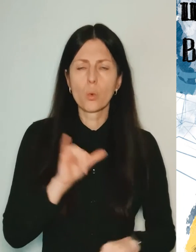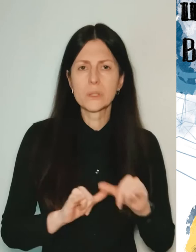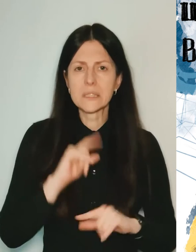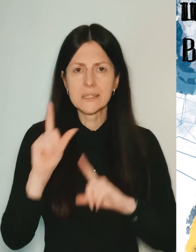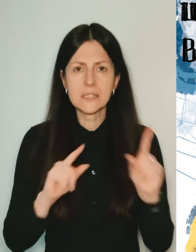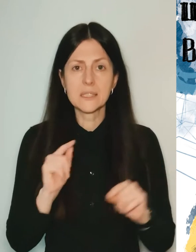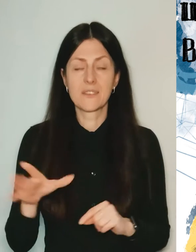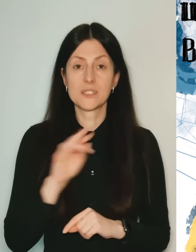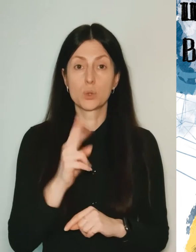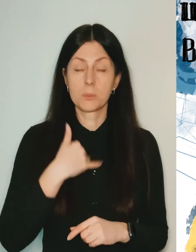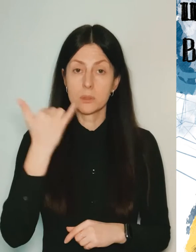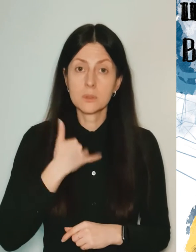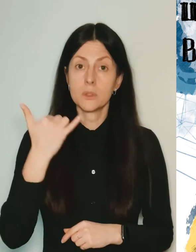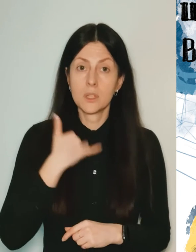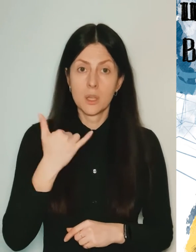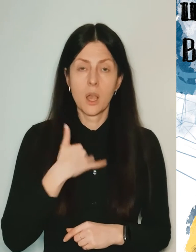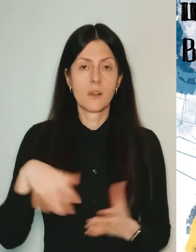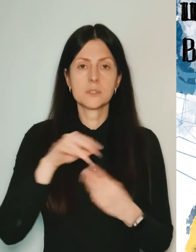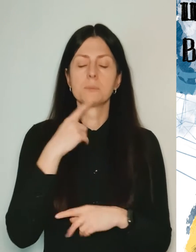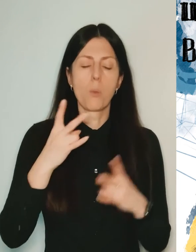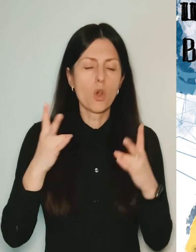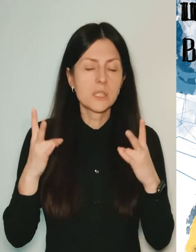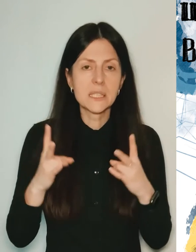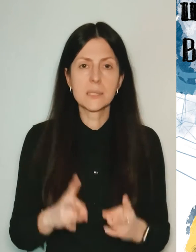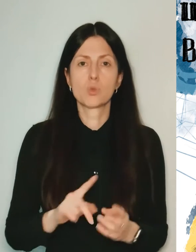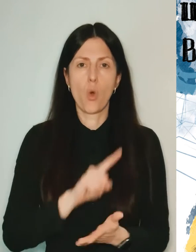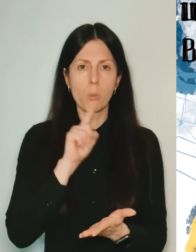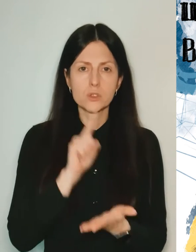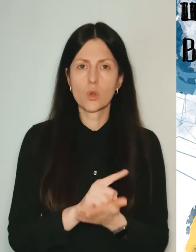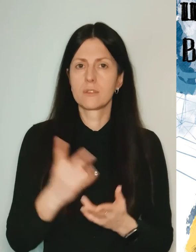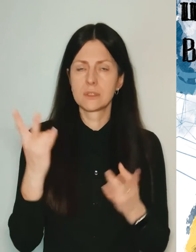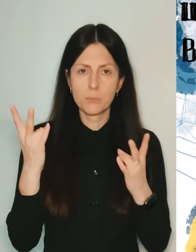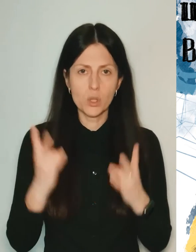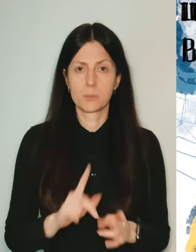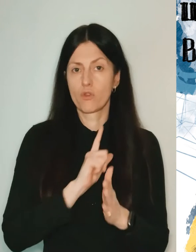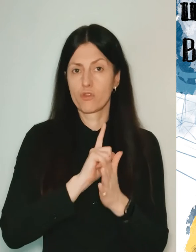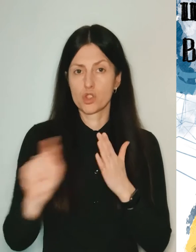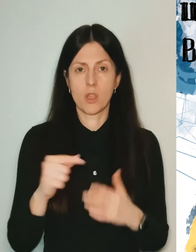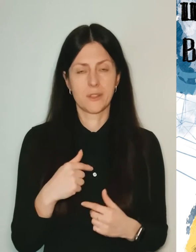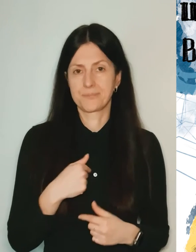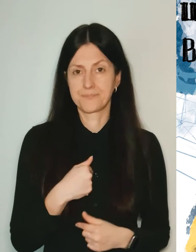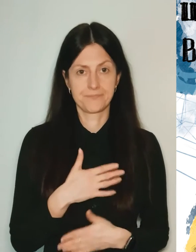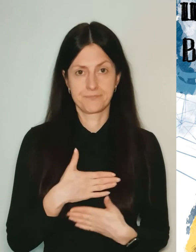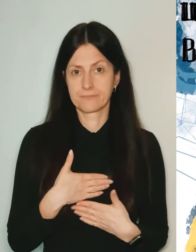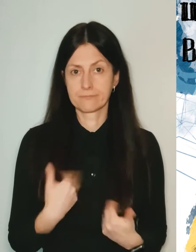Everyone who called me said that it was necessary to leave, but I did not want to.